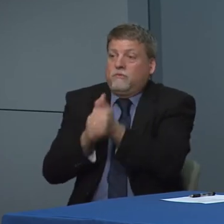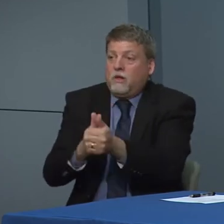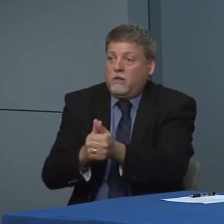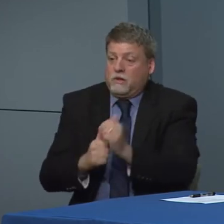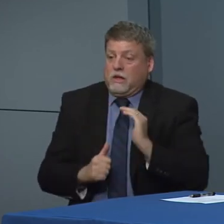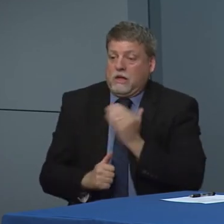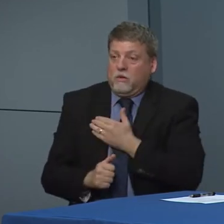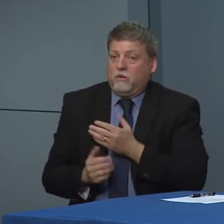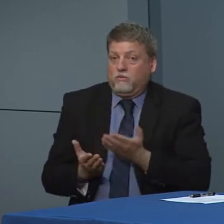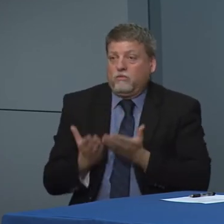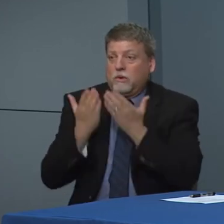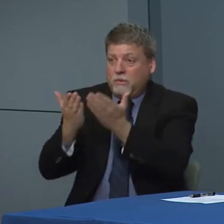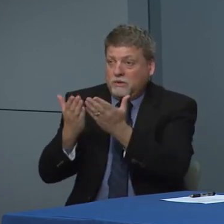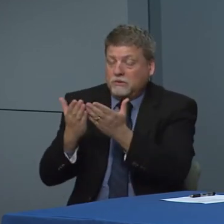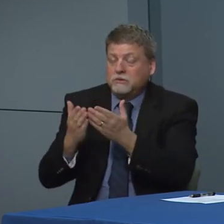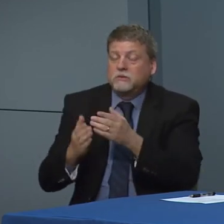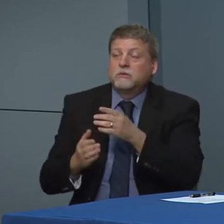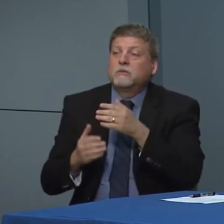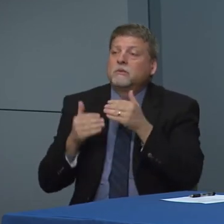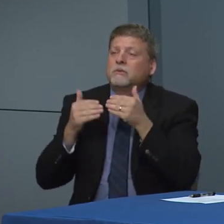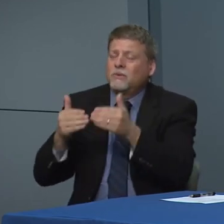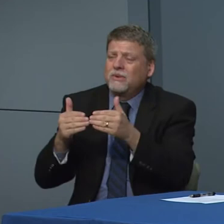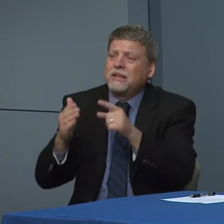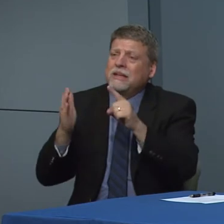the recommendations of canceling or modifying